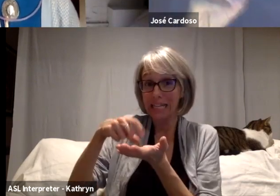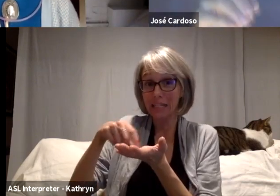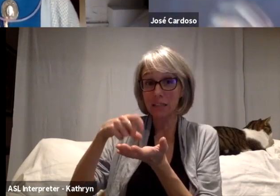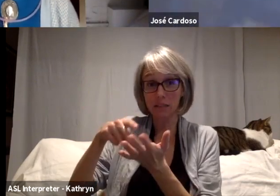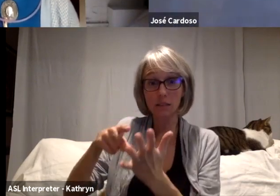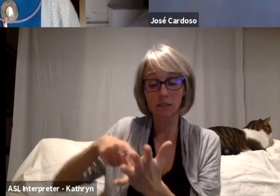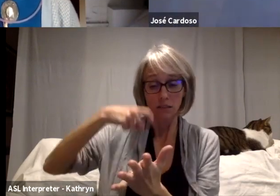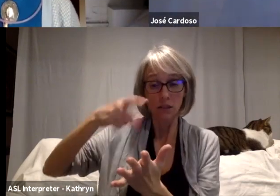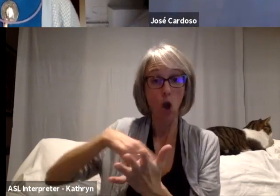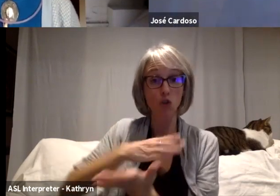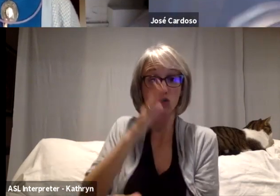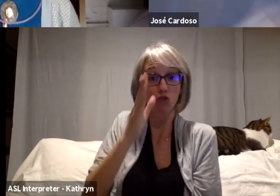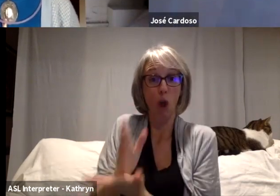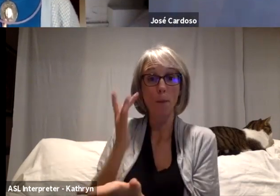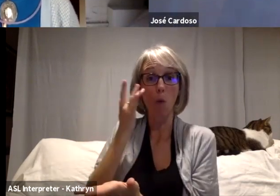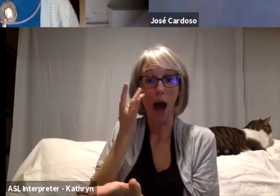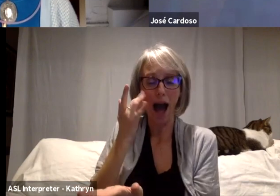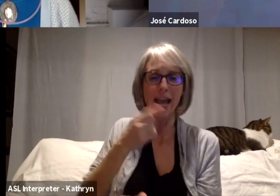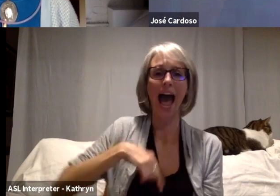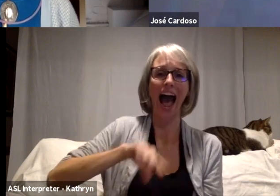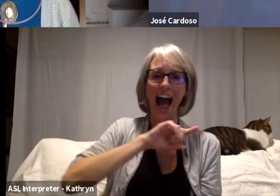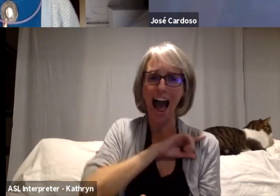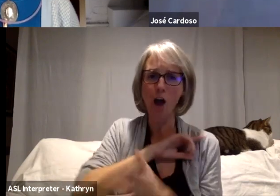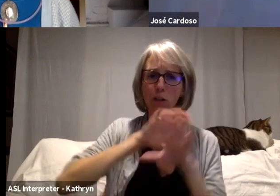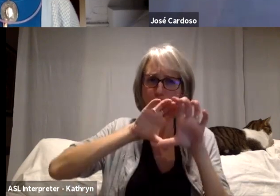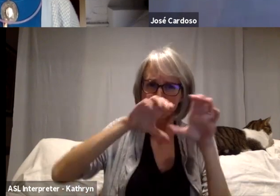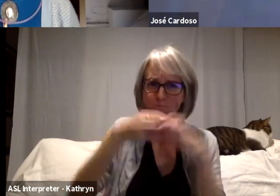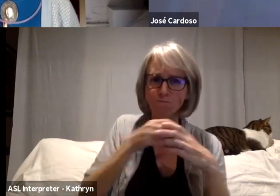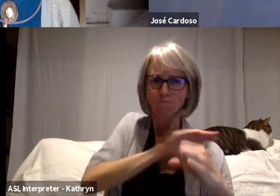there will be this trying of doing this mining,